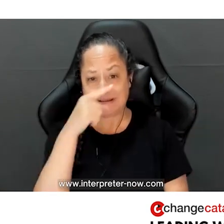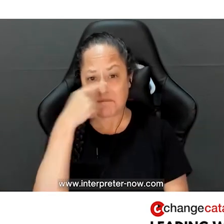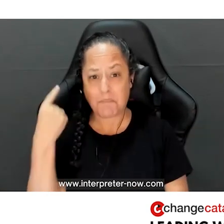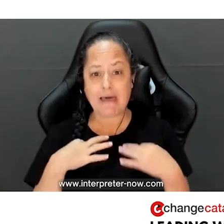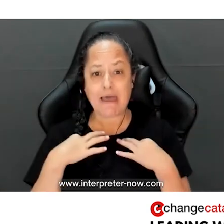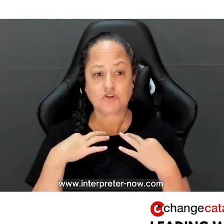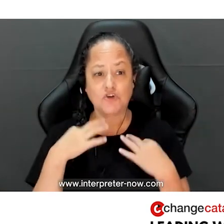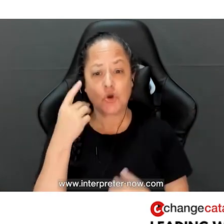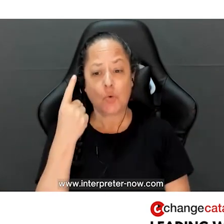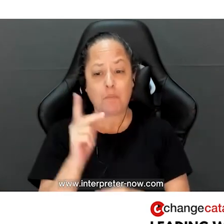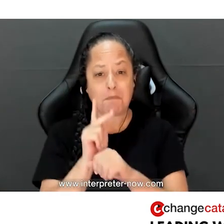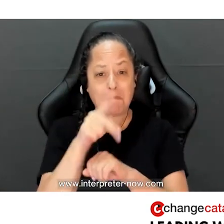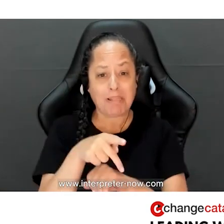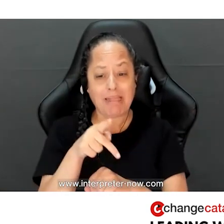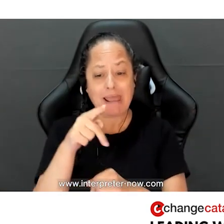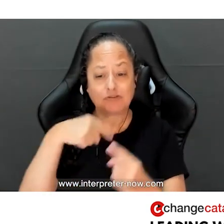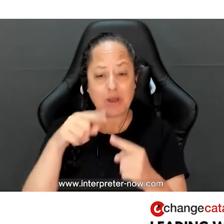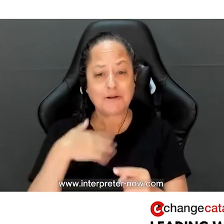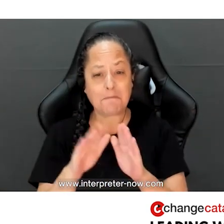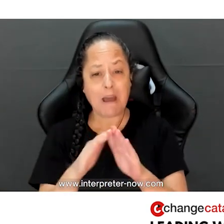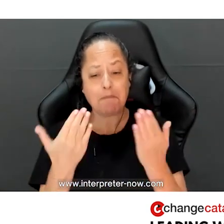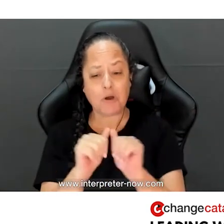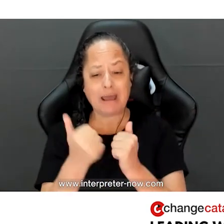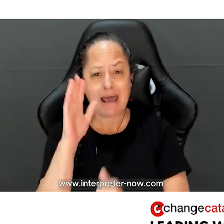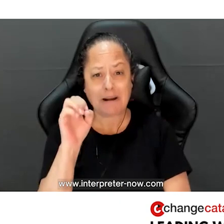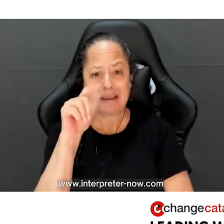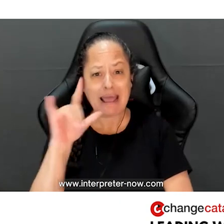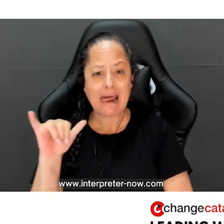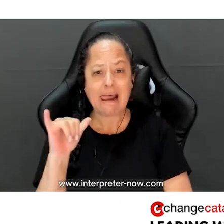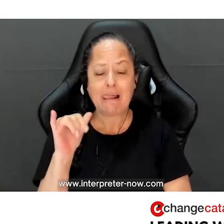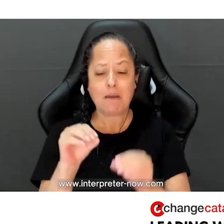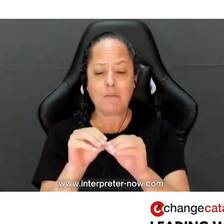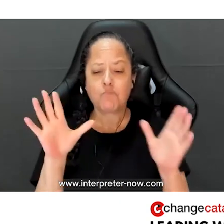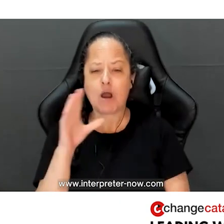In my background on one side are some plants surrounding my book, How to Be an Ally, with